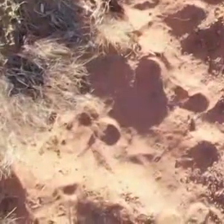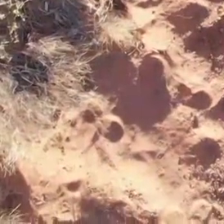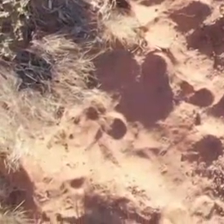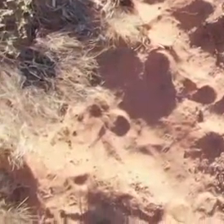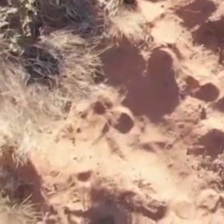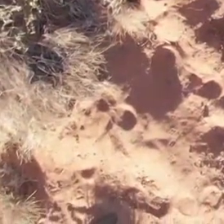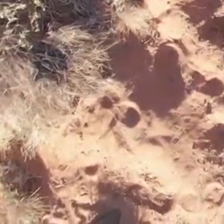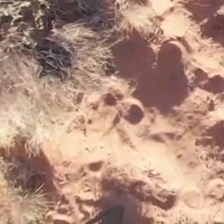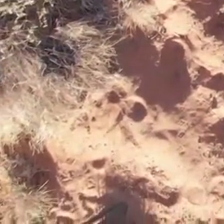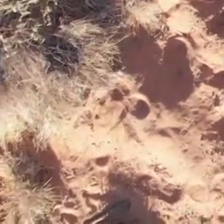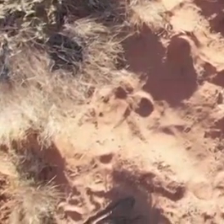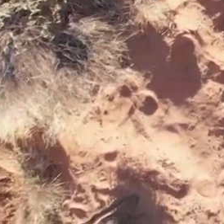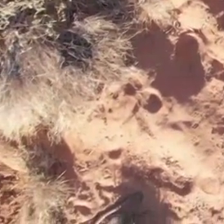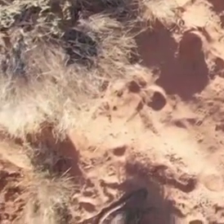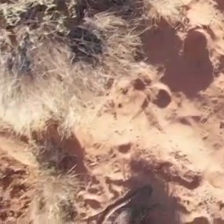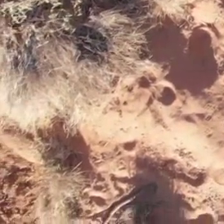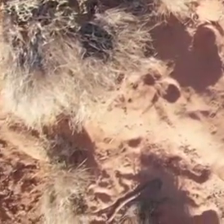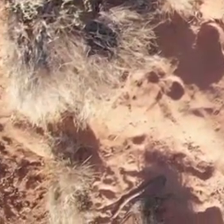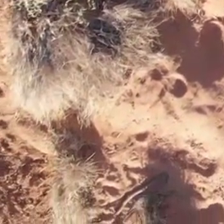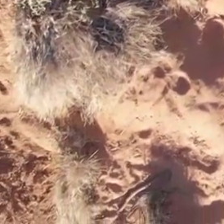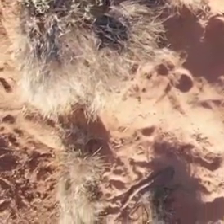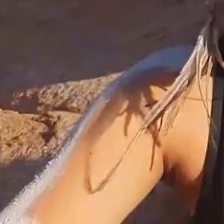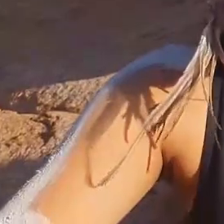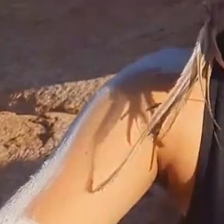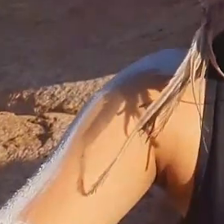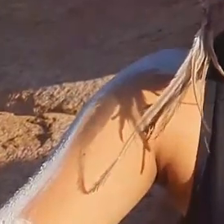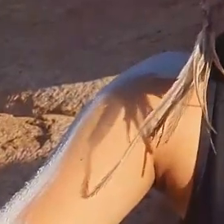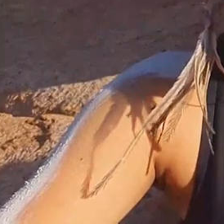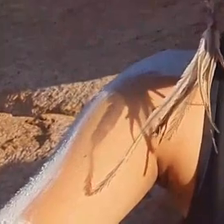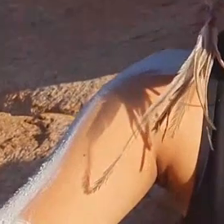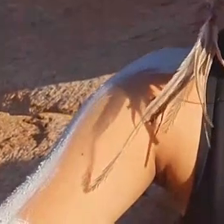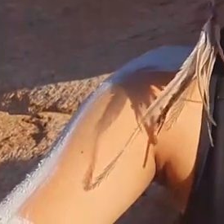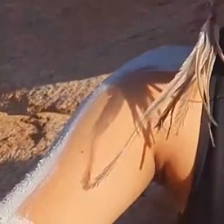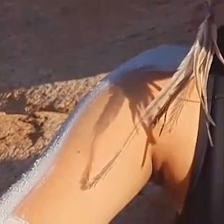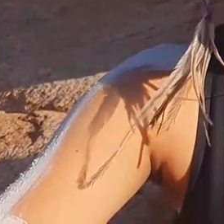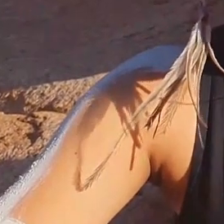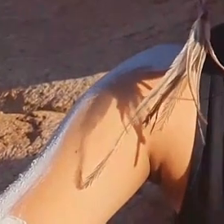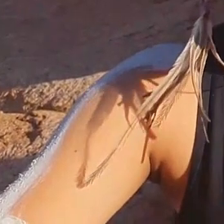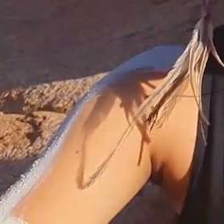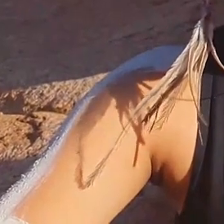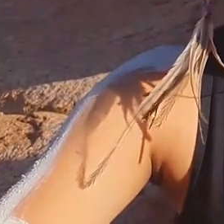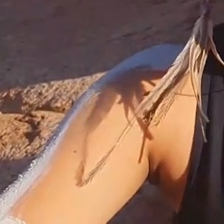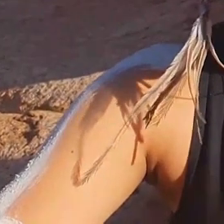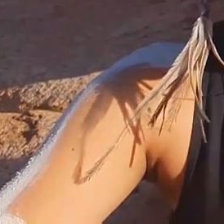and practise for the rest of our lives. Wairra Ngai Nyini Wairra From our spirit to yours.